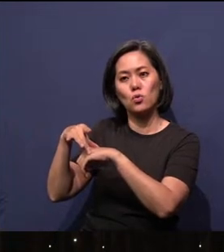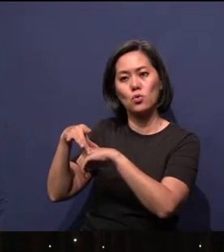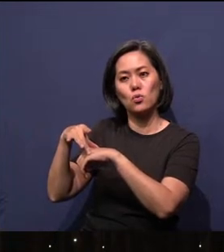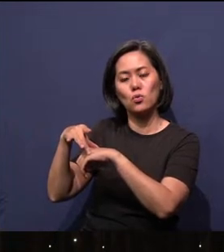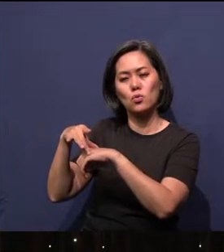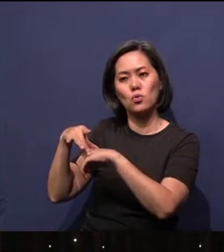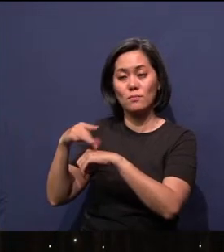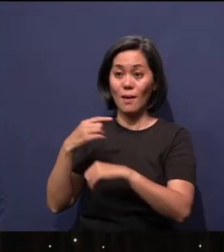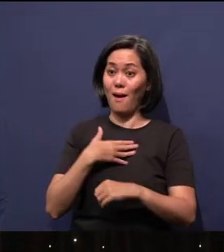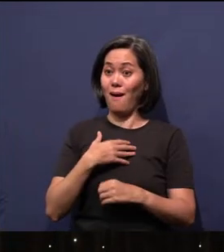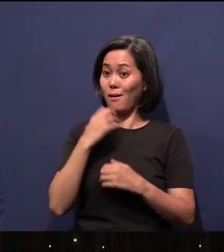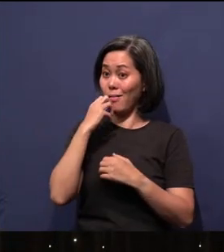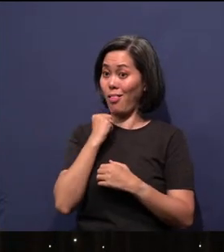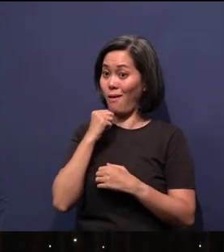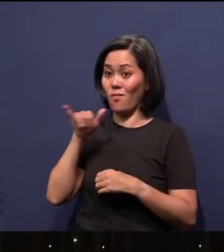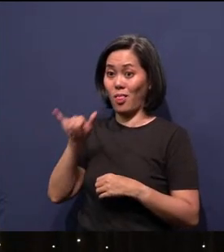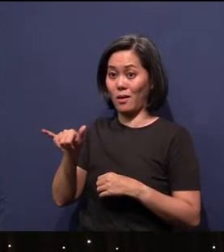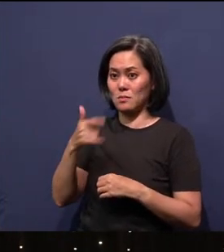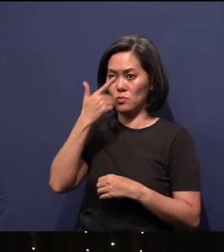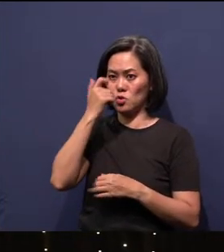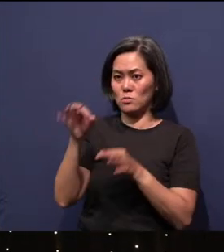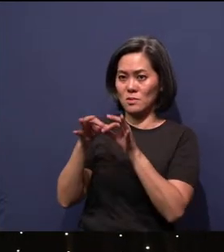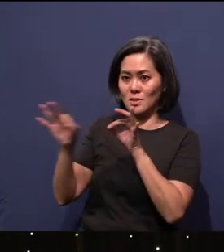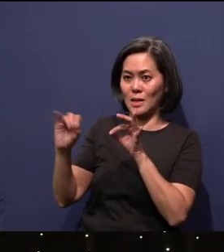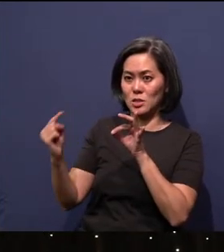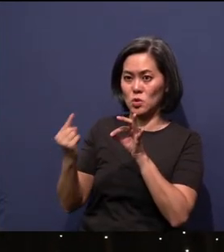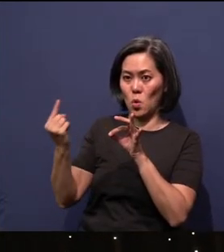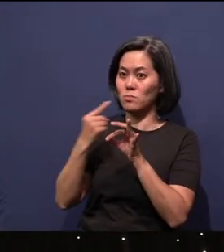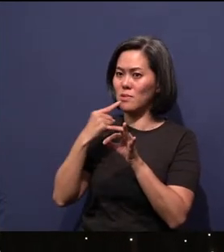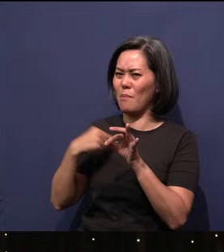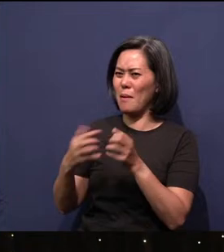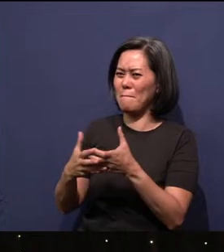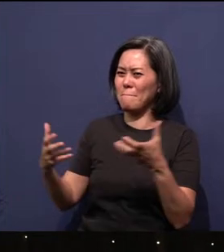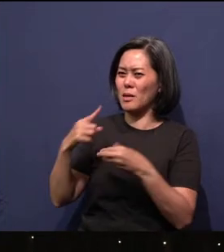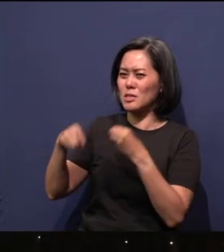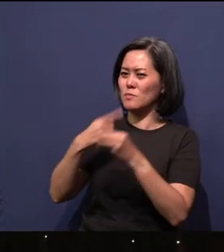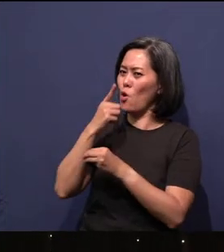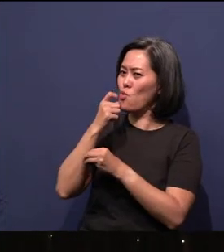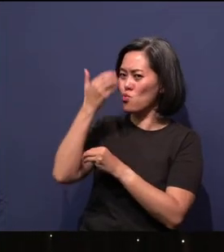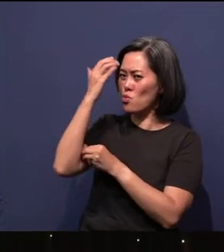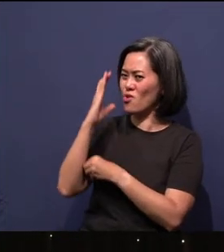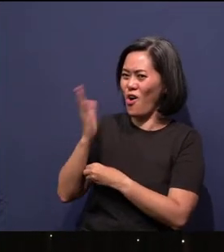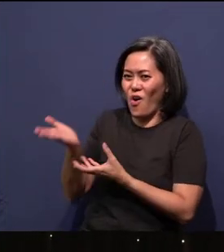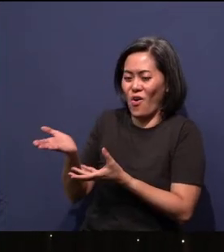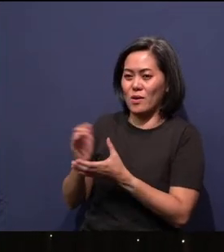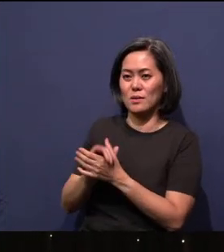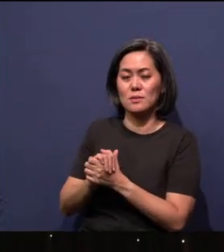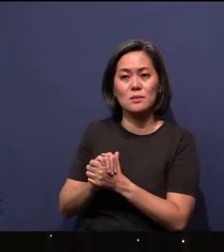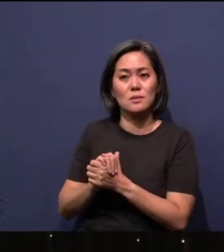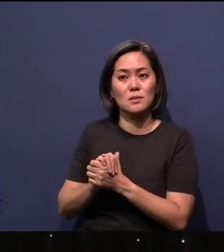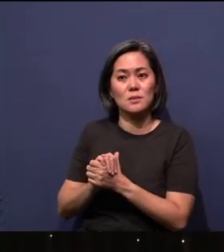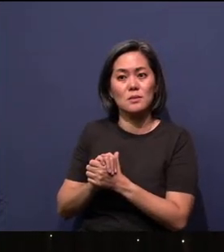And I love this, because just this line alone tells me so much of who God is. In the